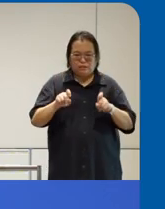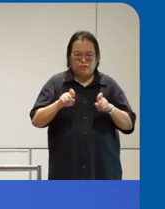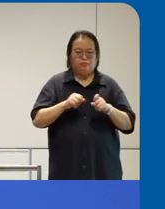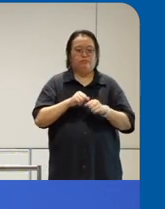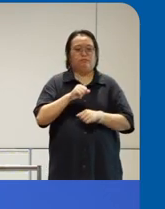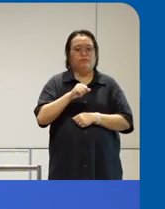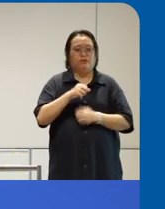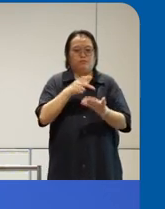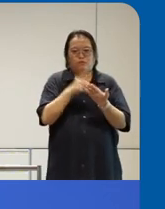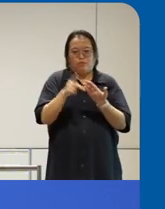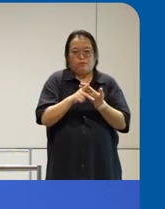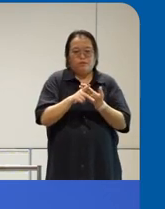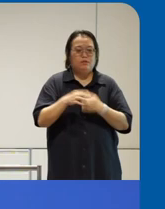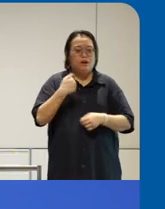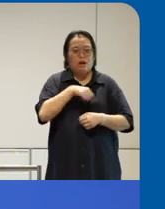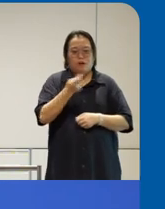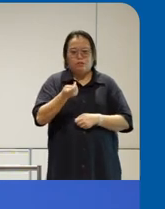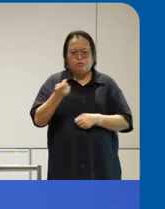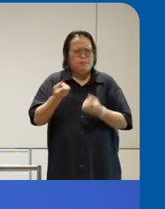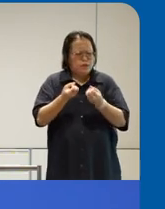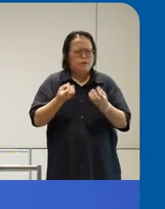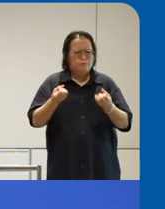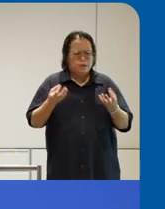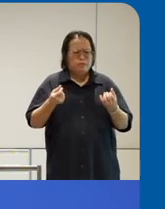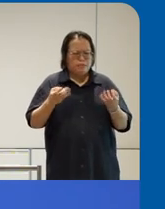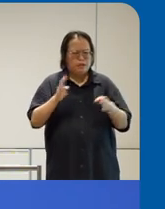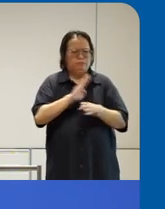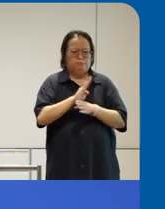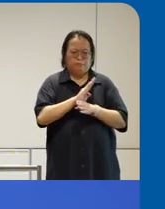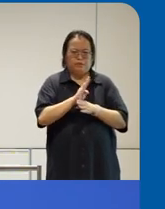tool is um there are many tools out there there's many commercial tools out there why we decided to